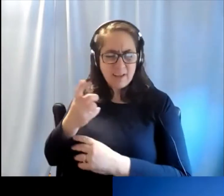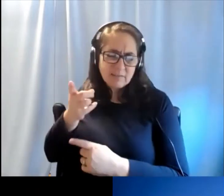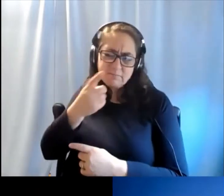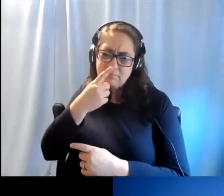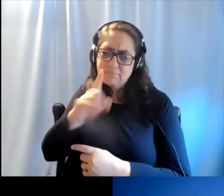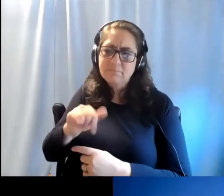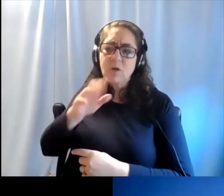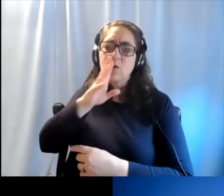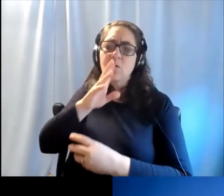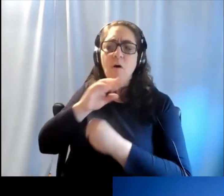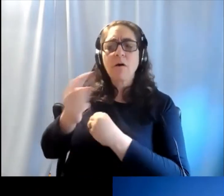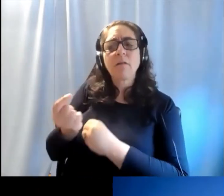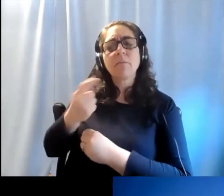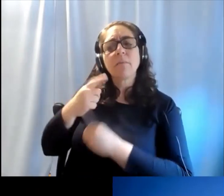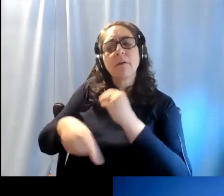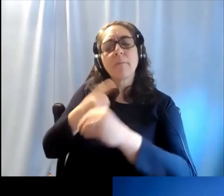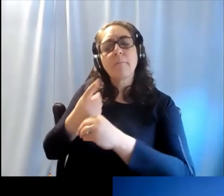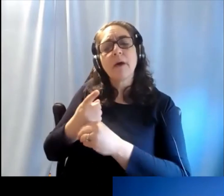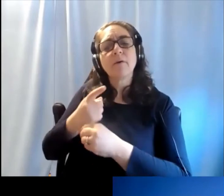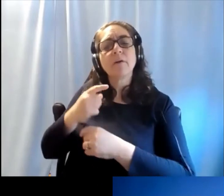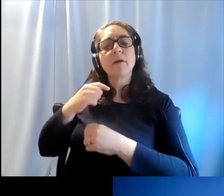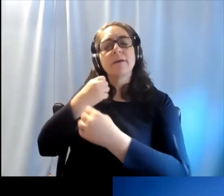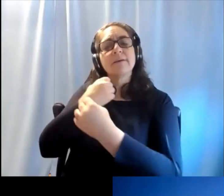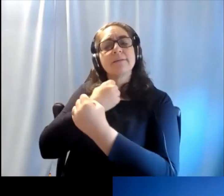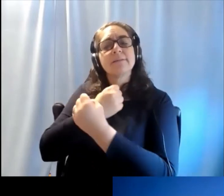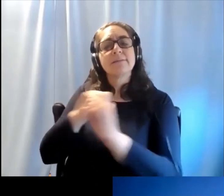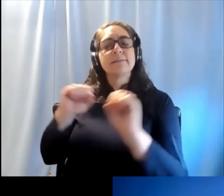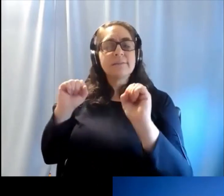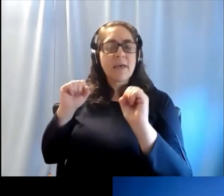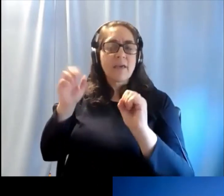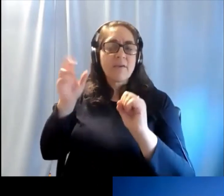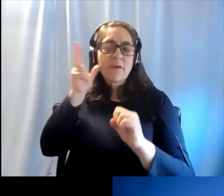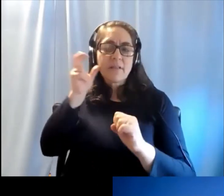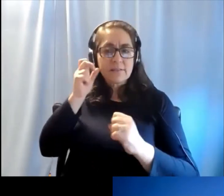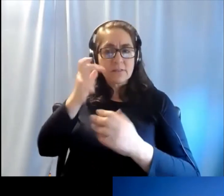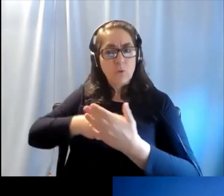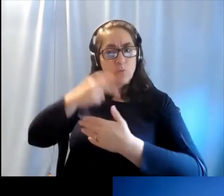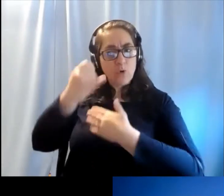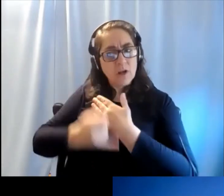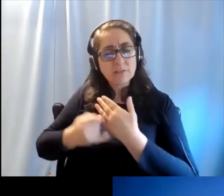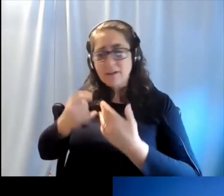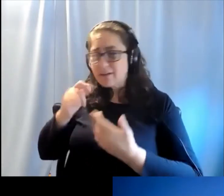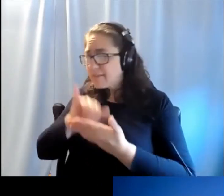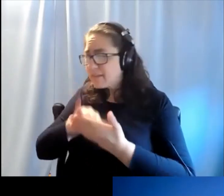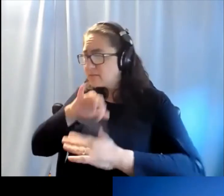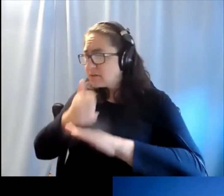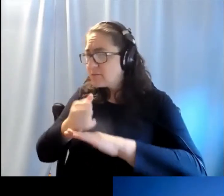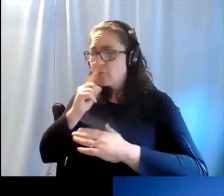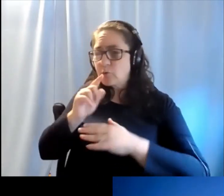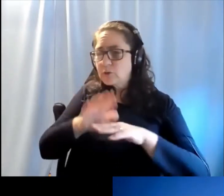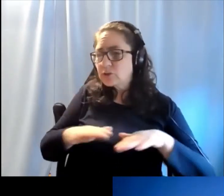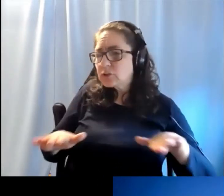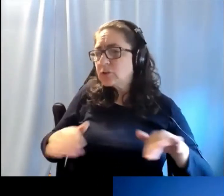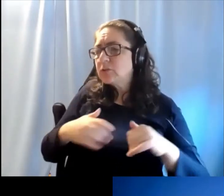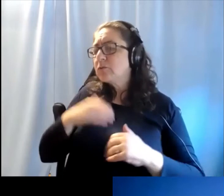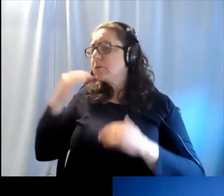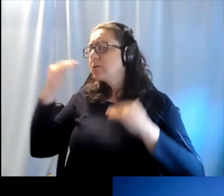Project and if that was designed initially for children as they grow or adults as well